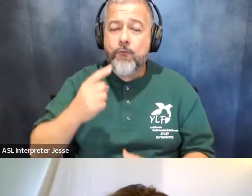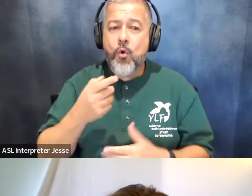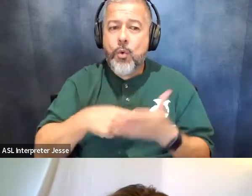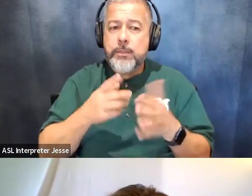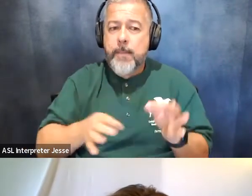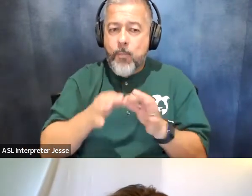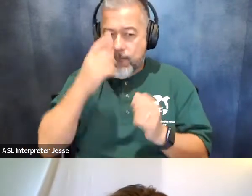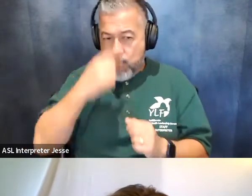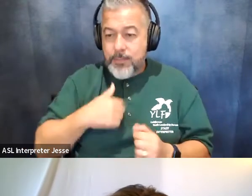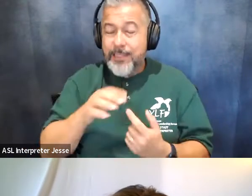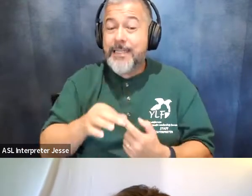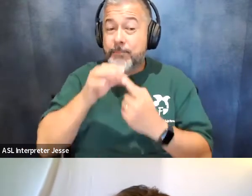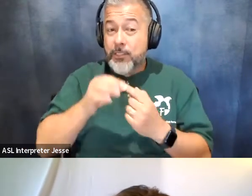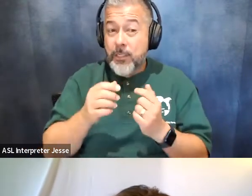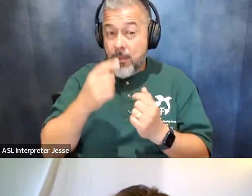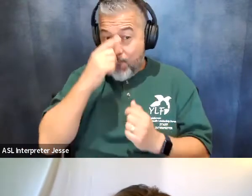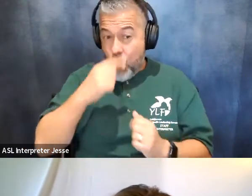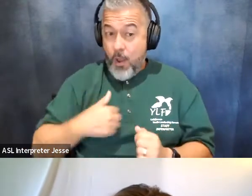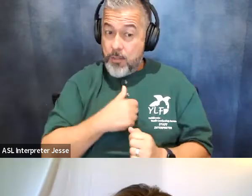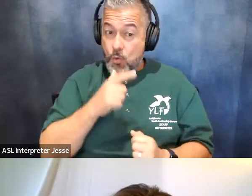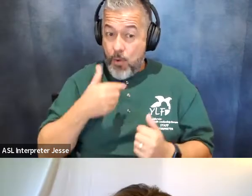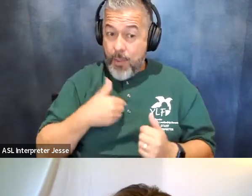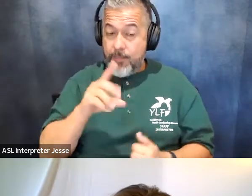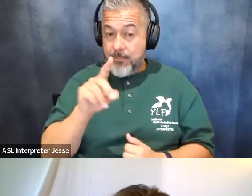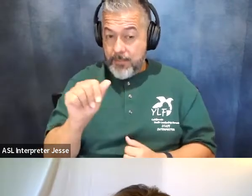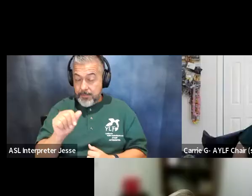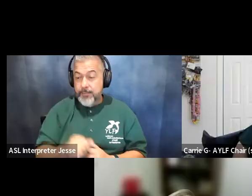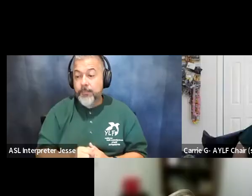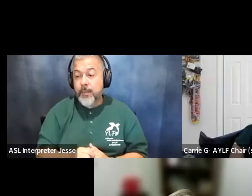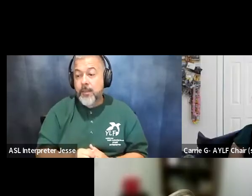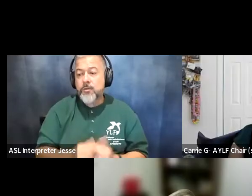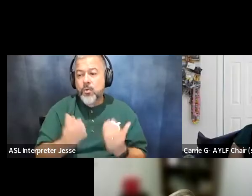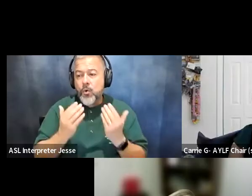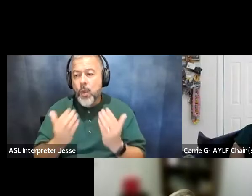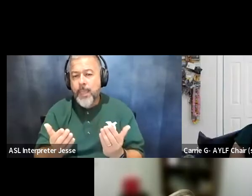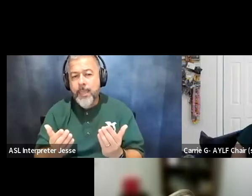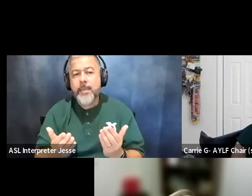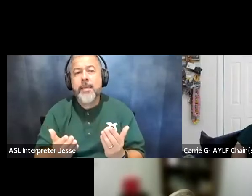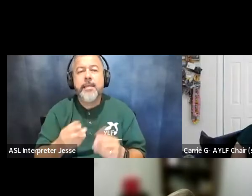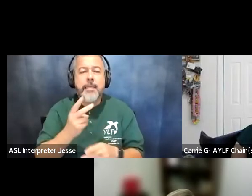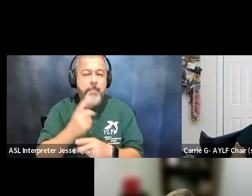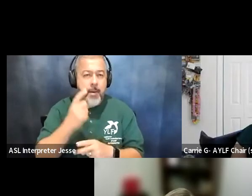people with disabilities so thank you guys so much for being a part of our panel and like i said go ahead and keep an eye on the chat and i'm sure there are questions that people are